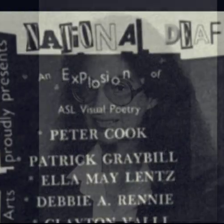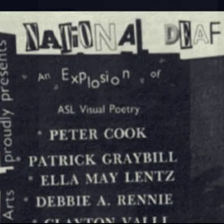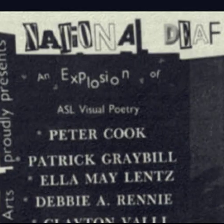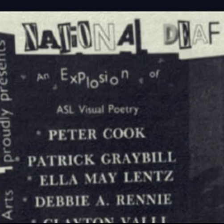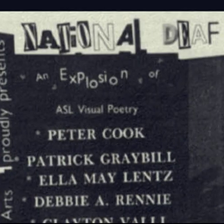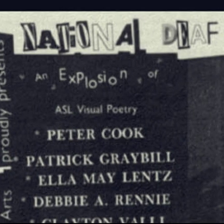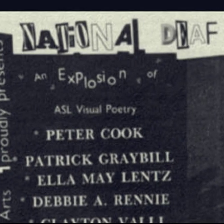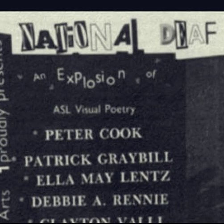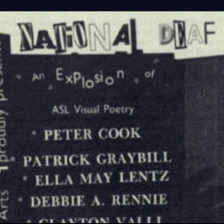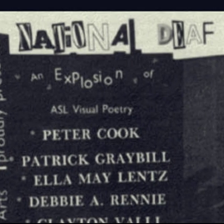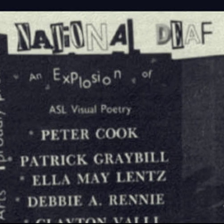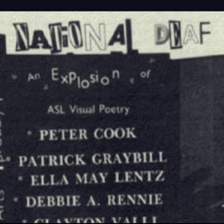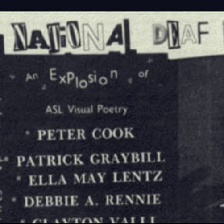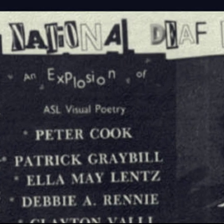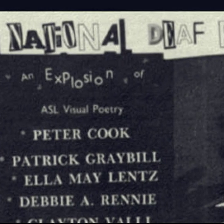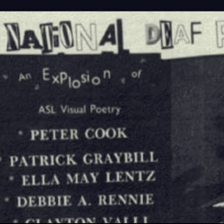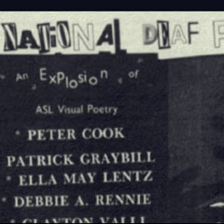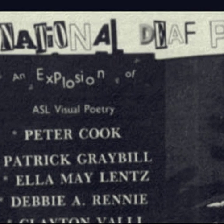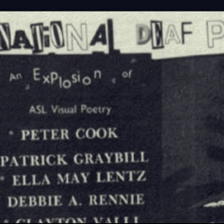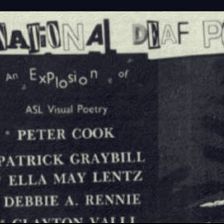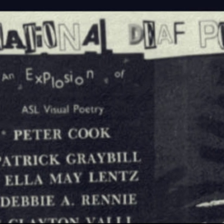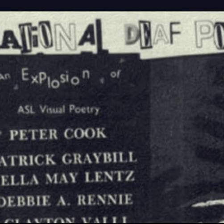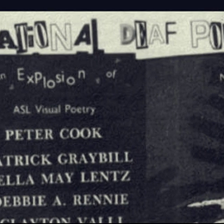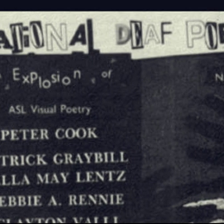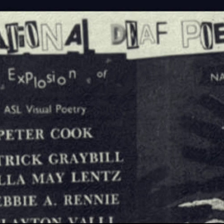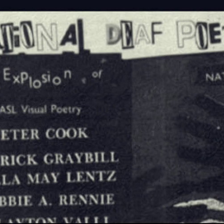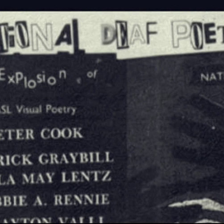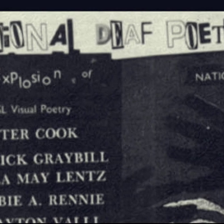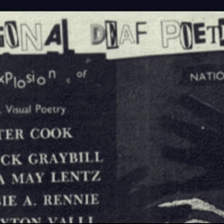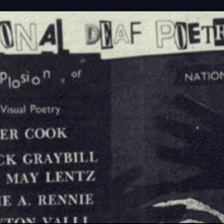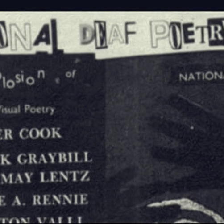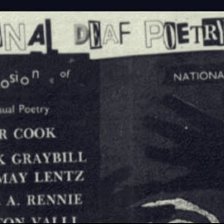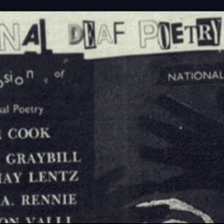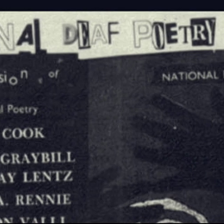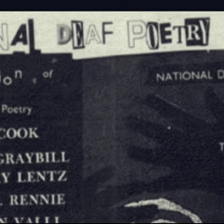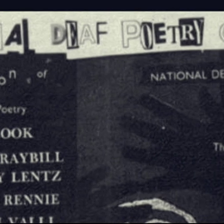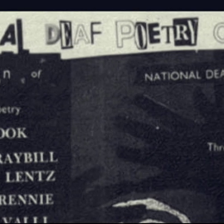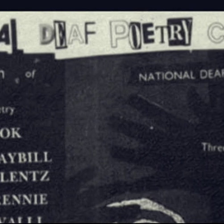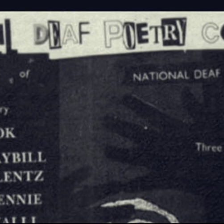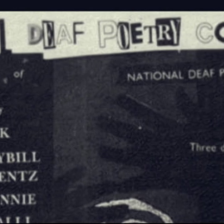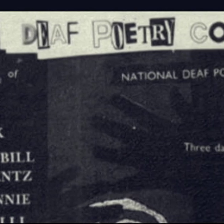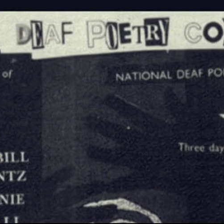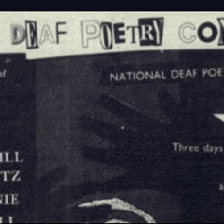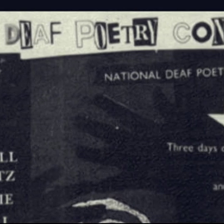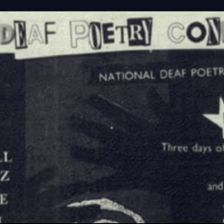She understood just intuitively that this was really important, and sort of brokered the deal